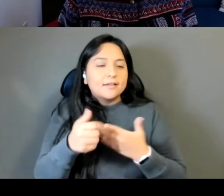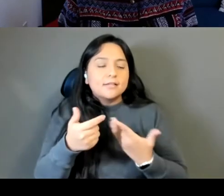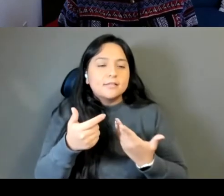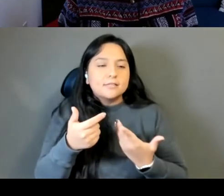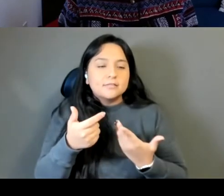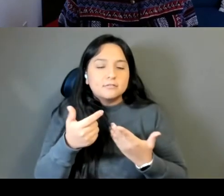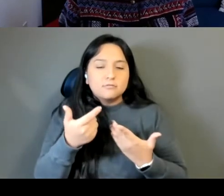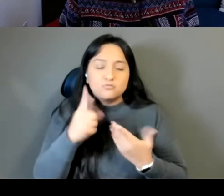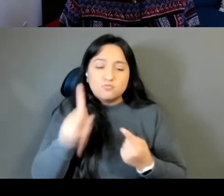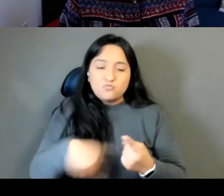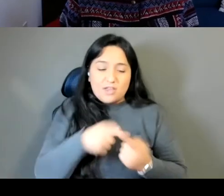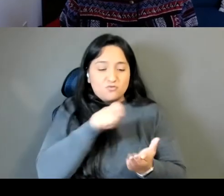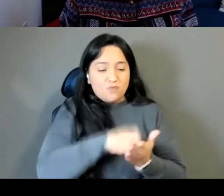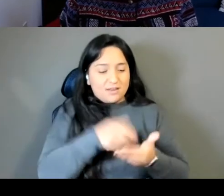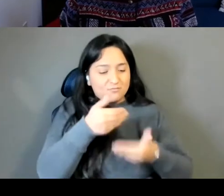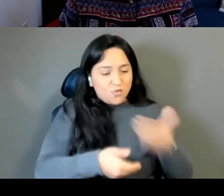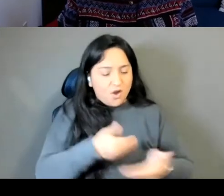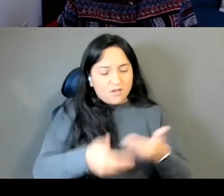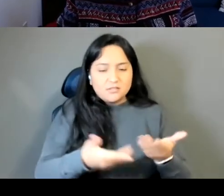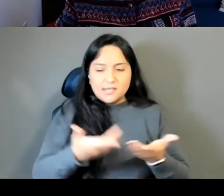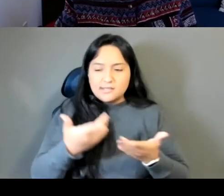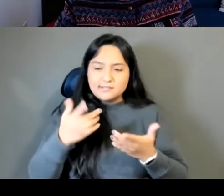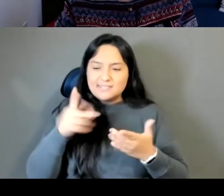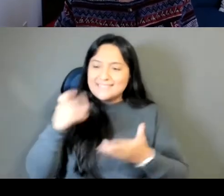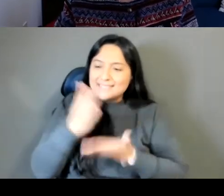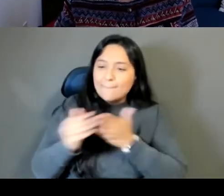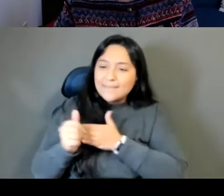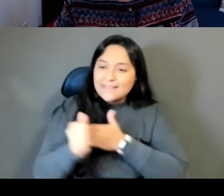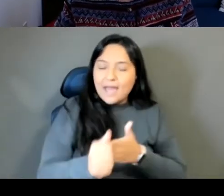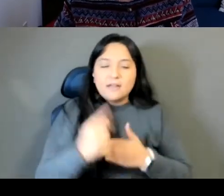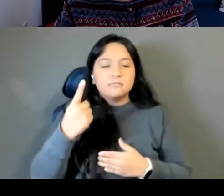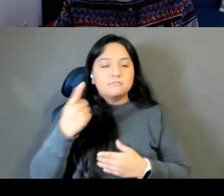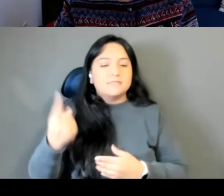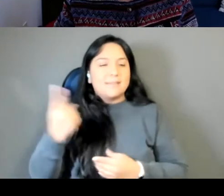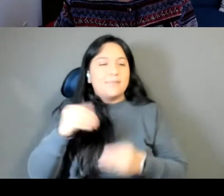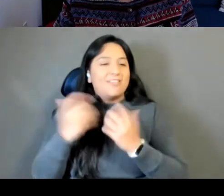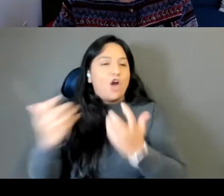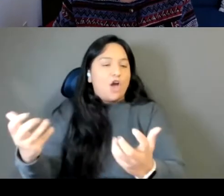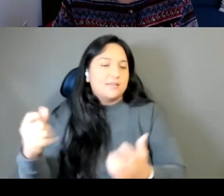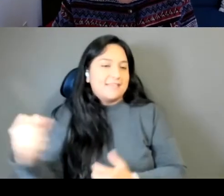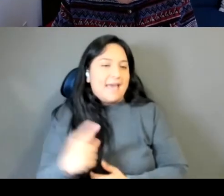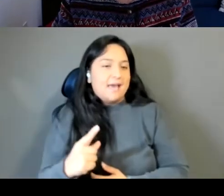process from Gina's question in our audience, books, your book is in conversation with books